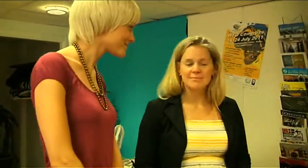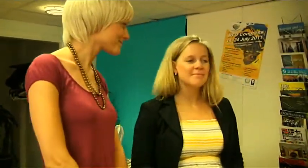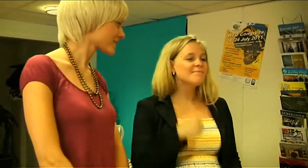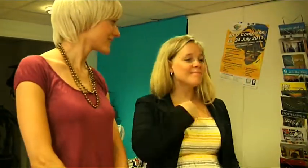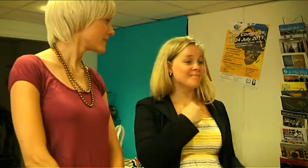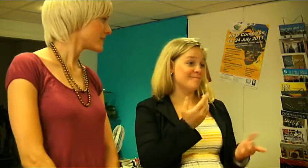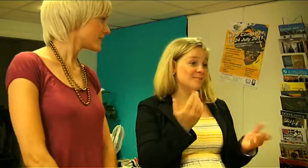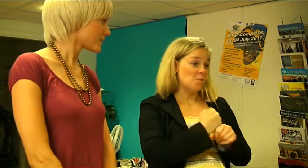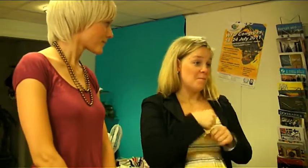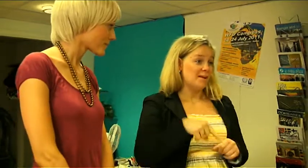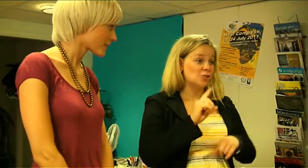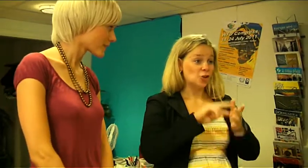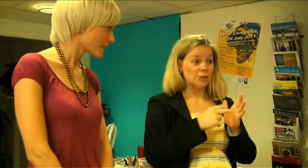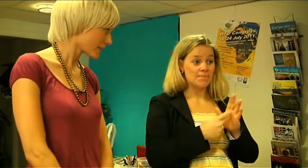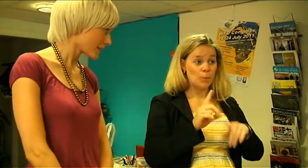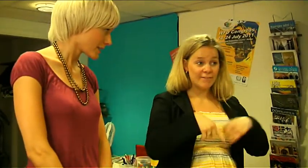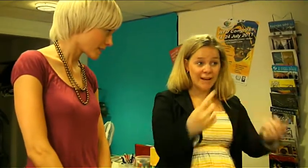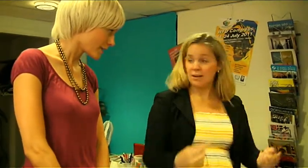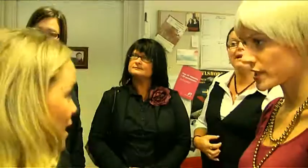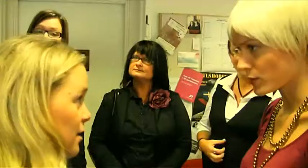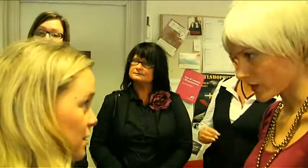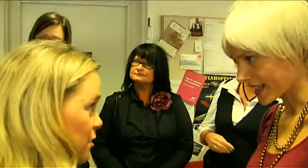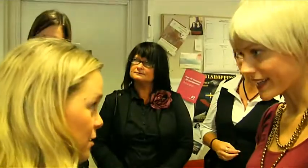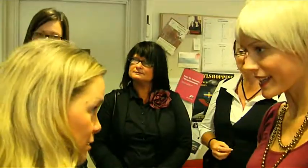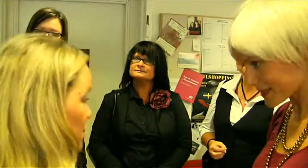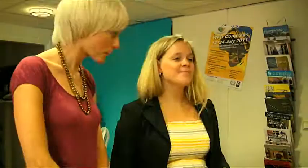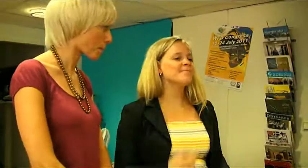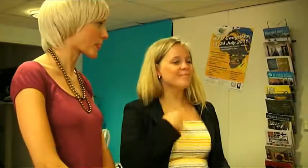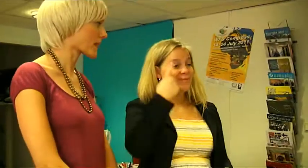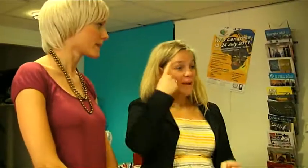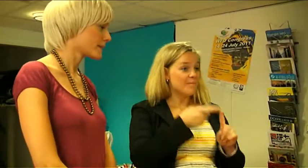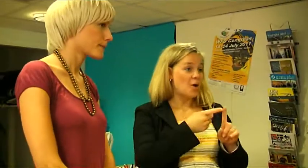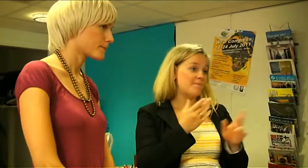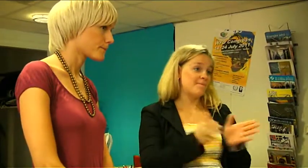I am System Developer here. I was thinking about starting with...